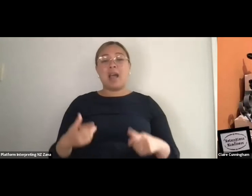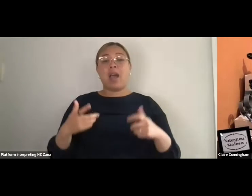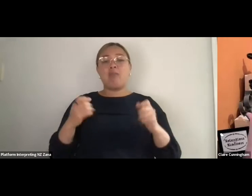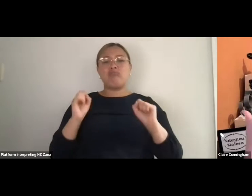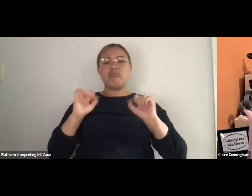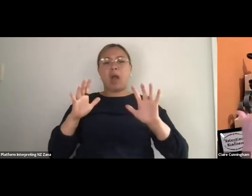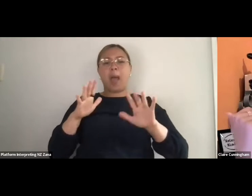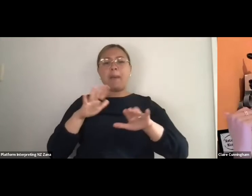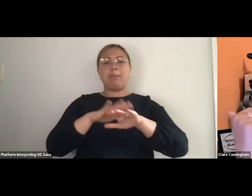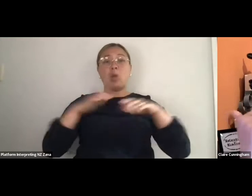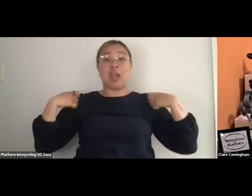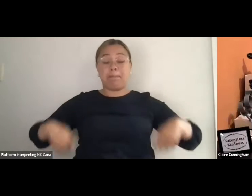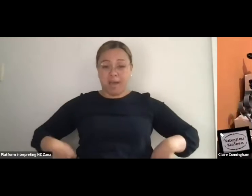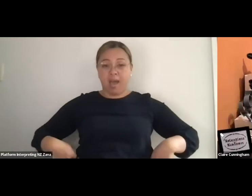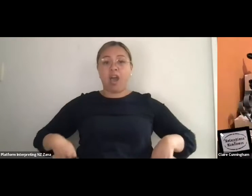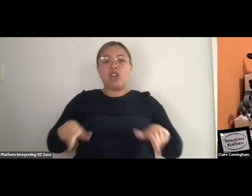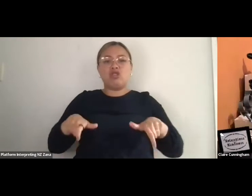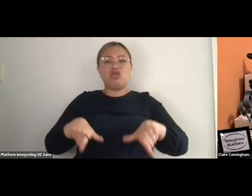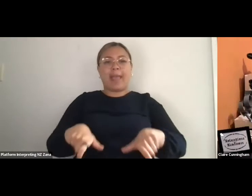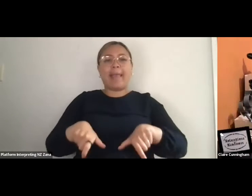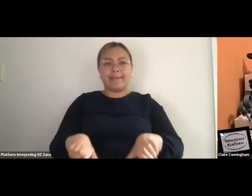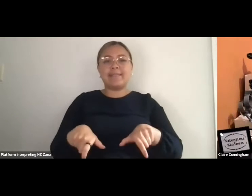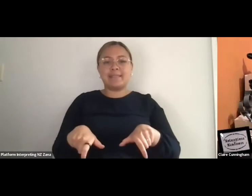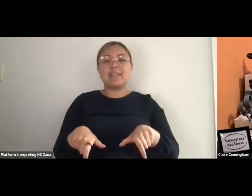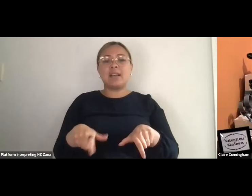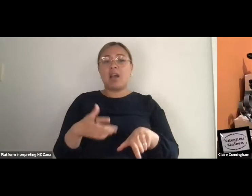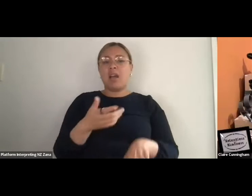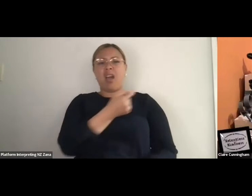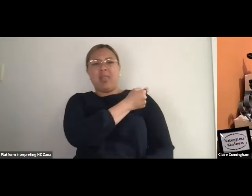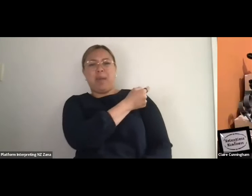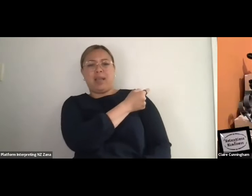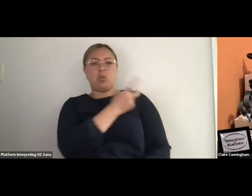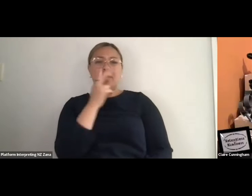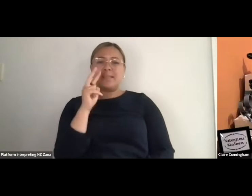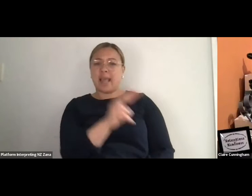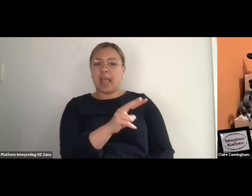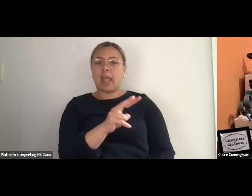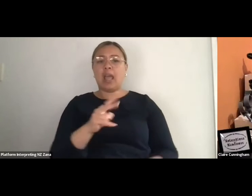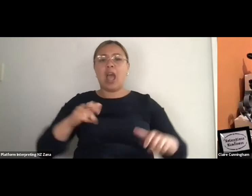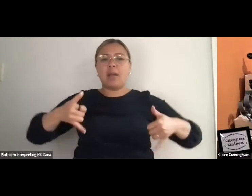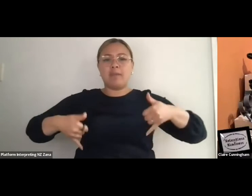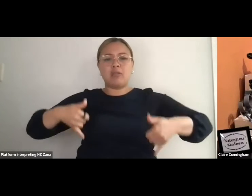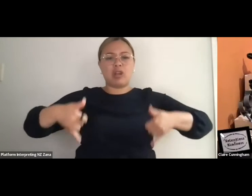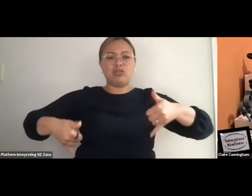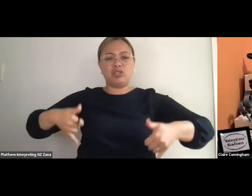and just over my shoulder are my crutches which are sort of grey elbow crutches they're very,